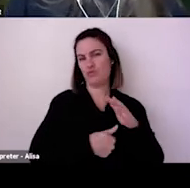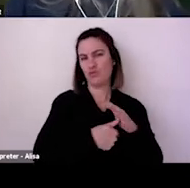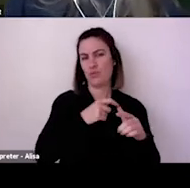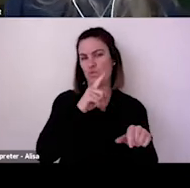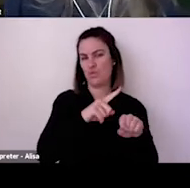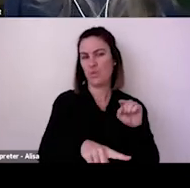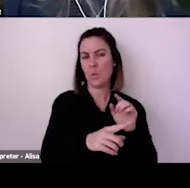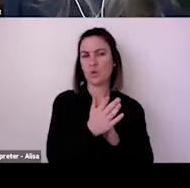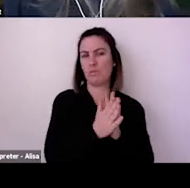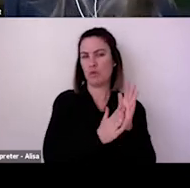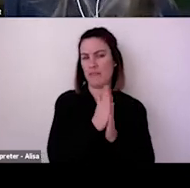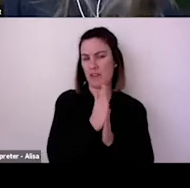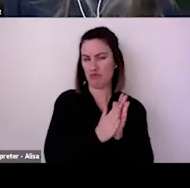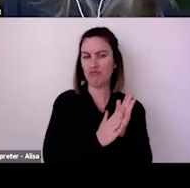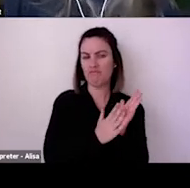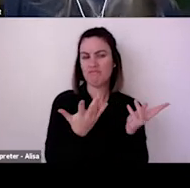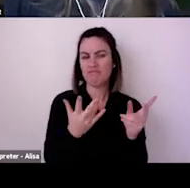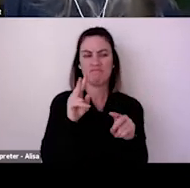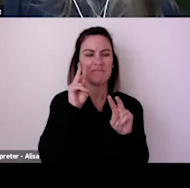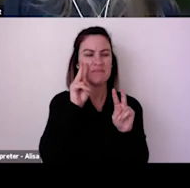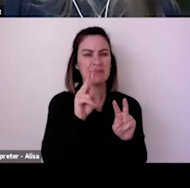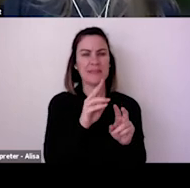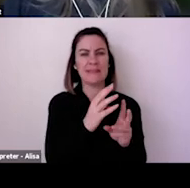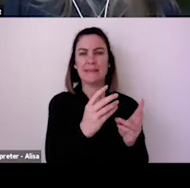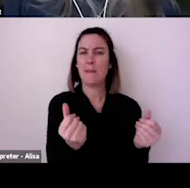I know in Melbourne Arts Centre Melbourne has found documenting their approach to lockdowns